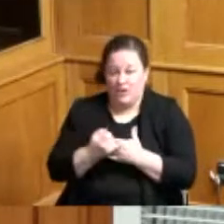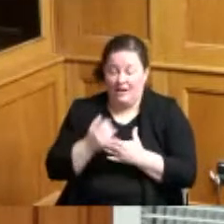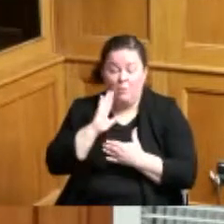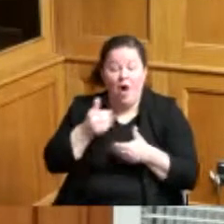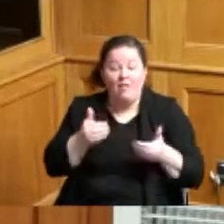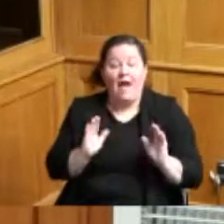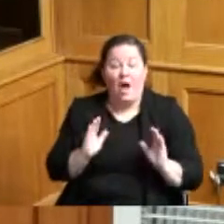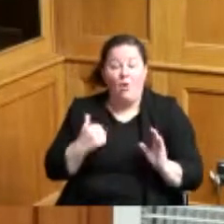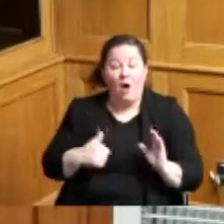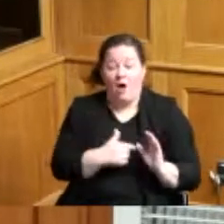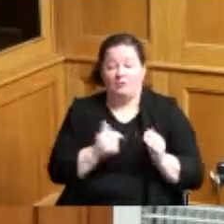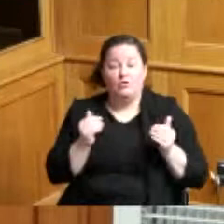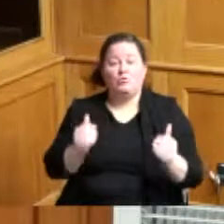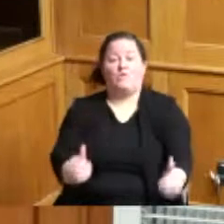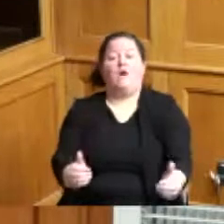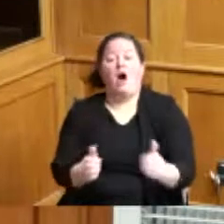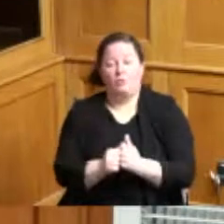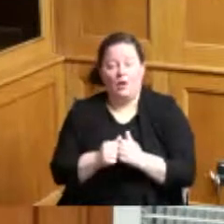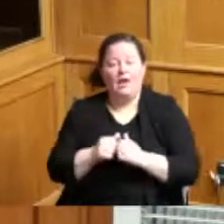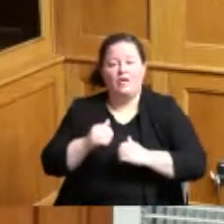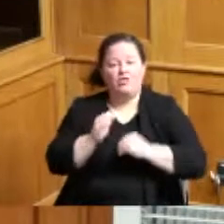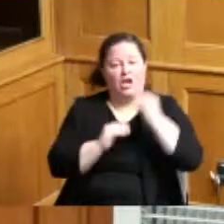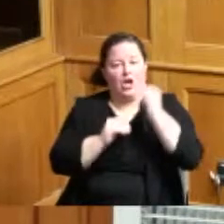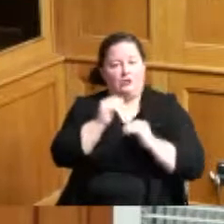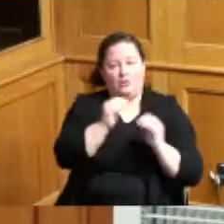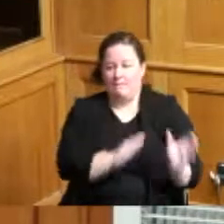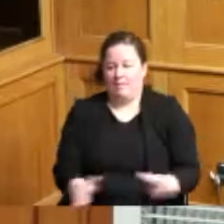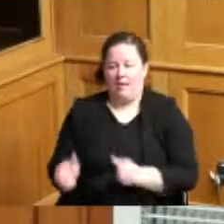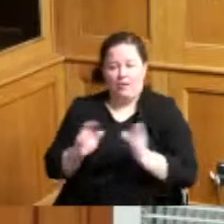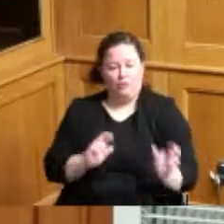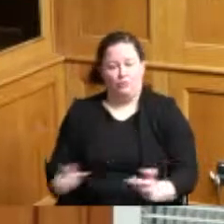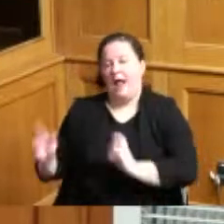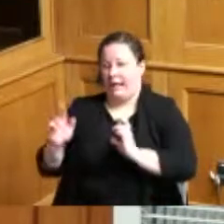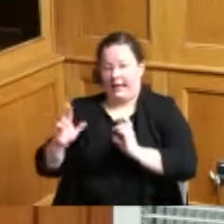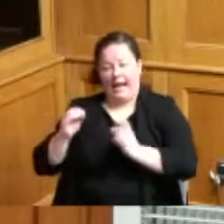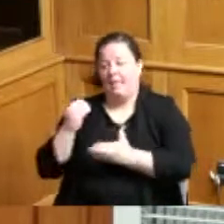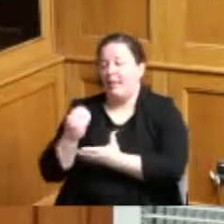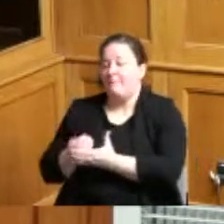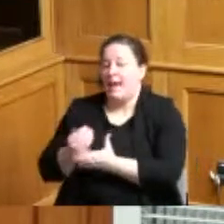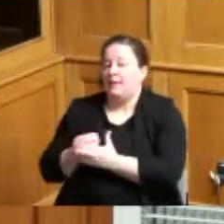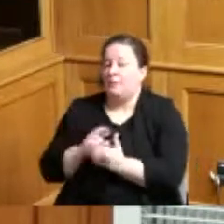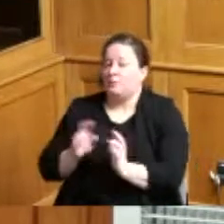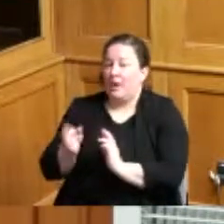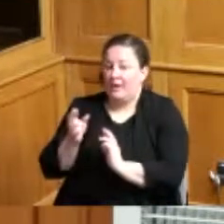getting the construction plans ready and letting a project to correct the landslides on cliff road